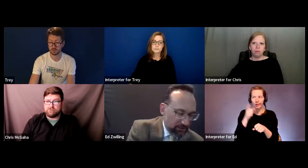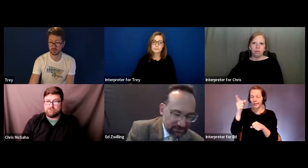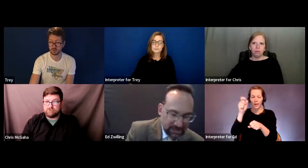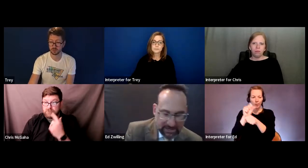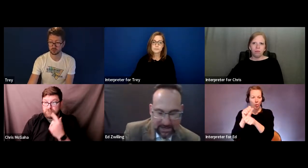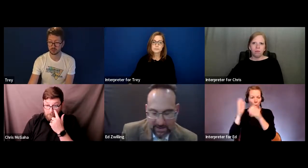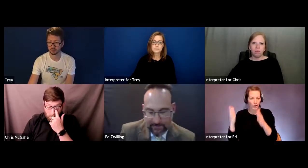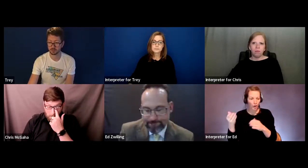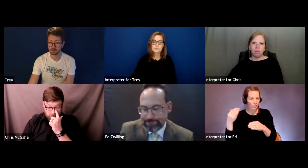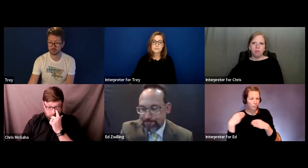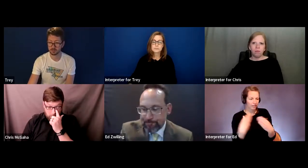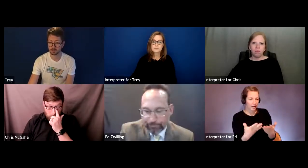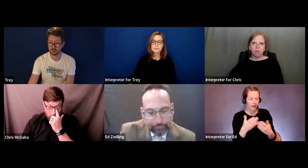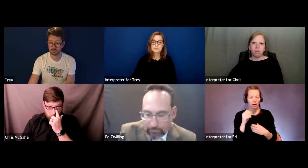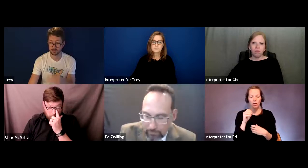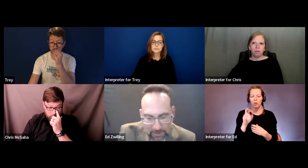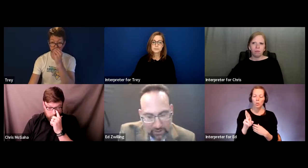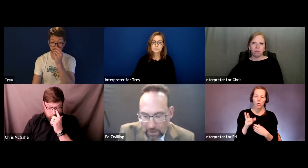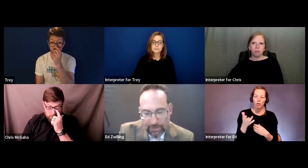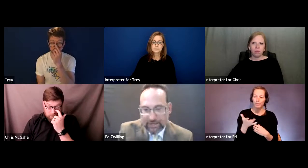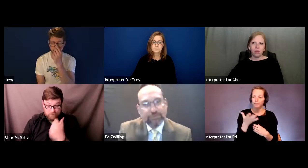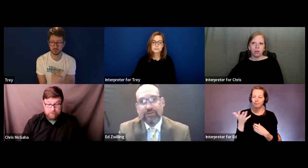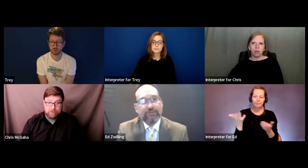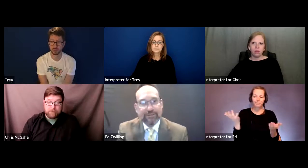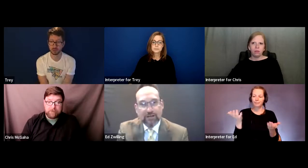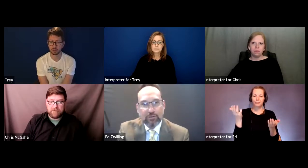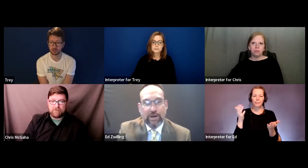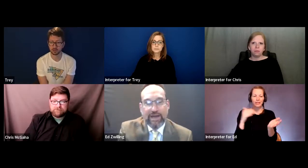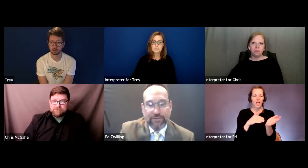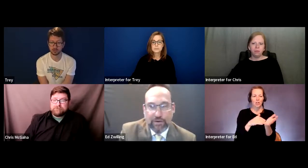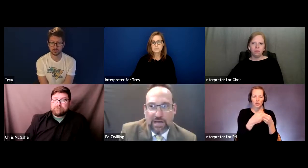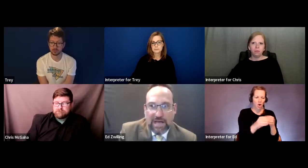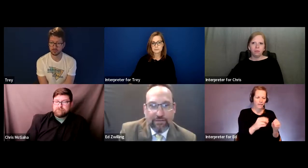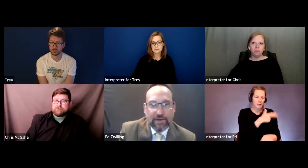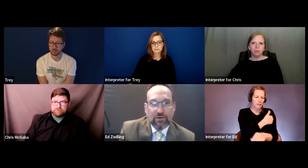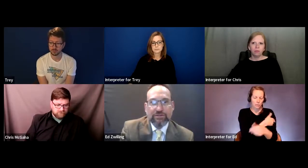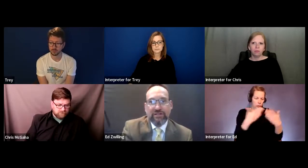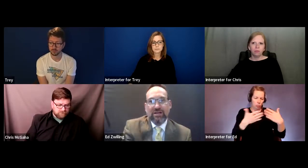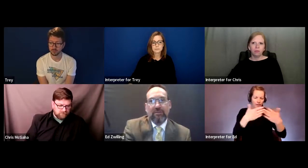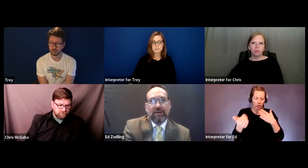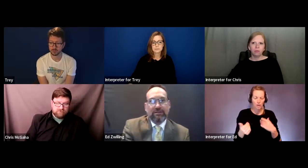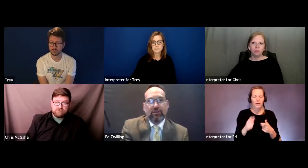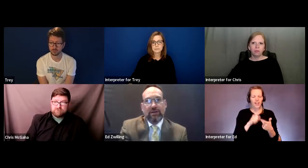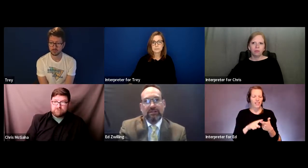it's a doctor's office, hospital, what have you, and then Chris can chime in with what